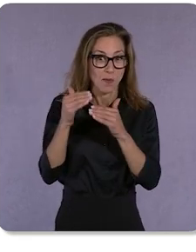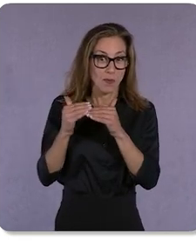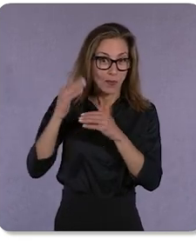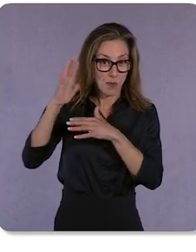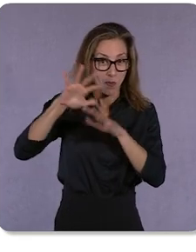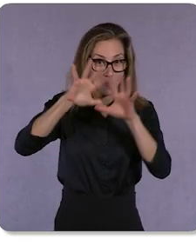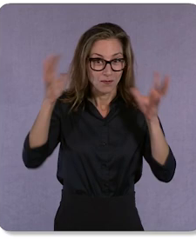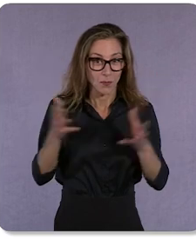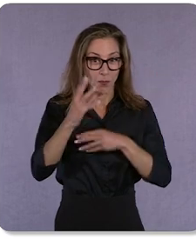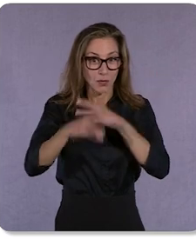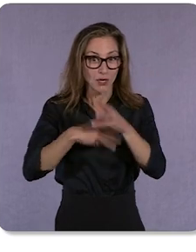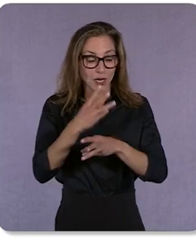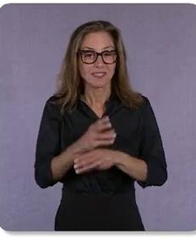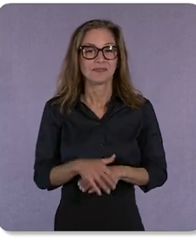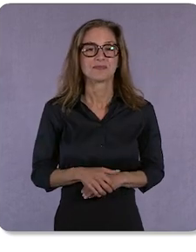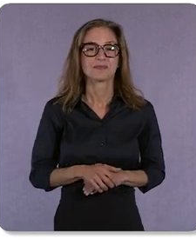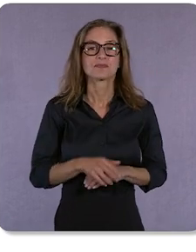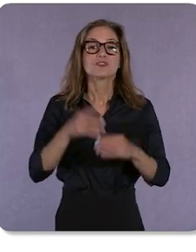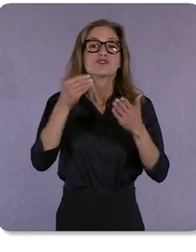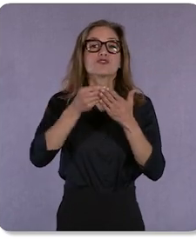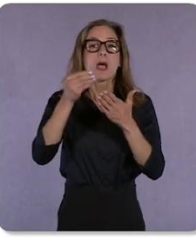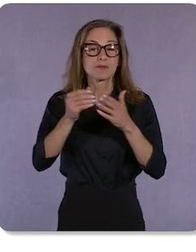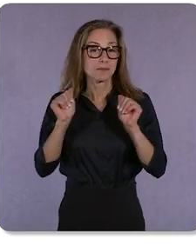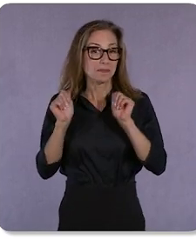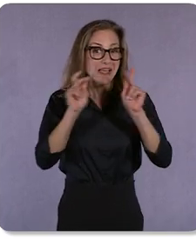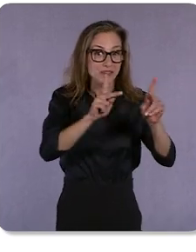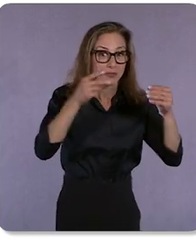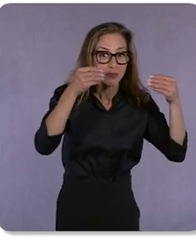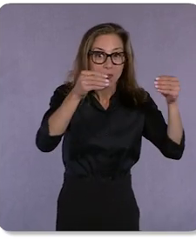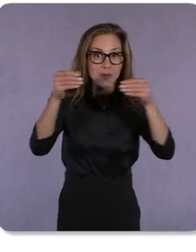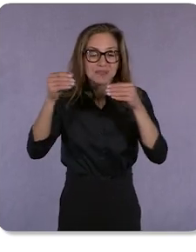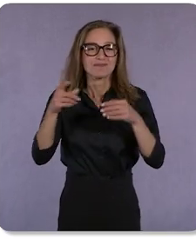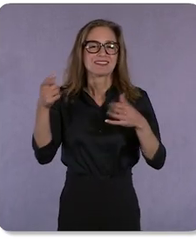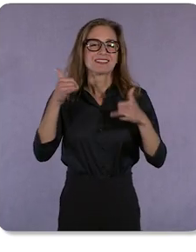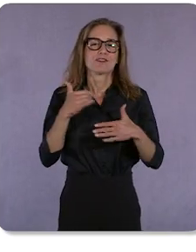While shoppers returned to stores, they still enjoyed tried and true omnichannel shopping